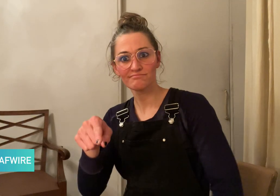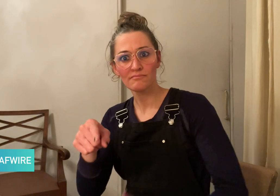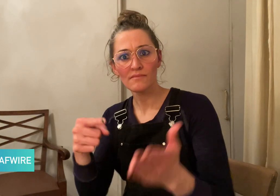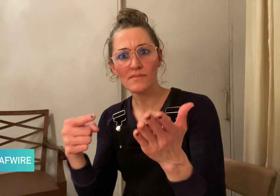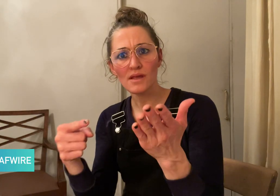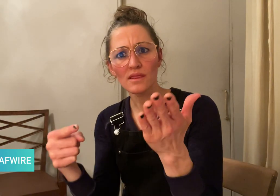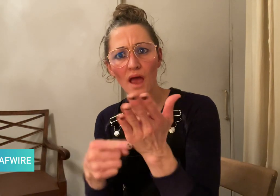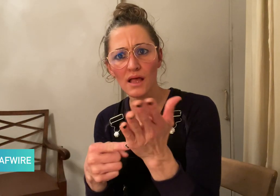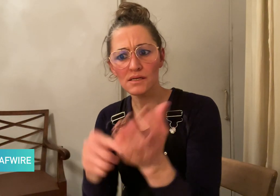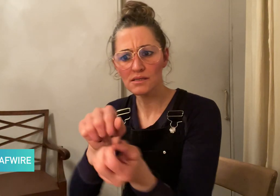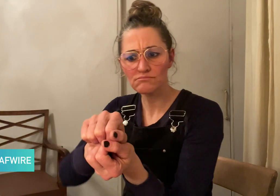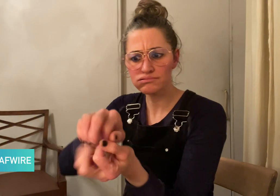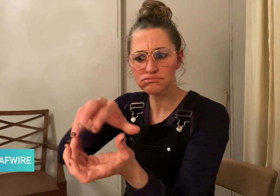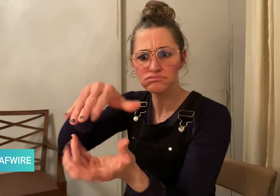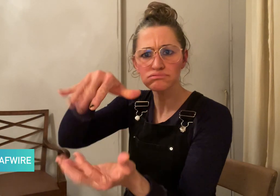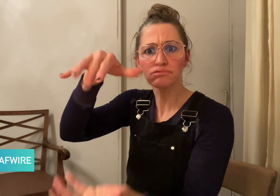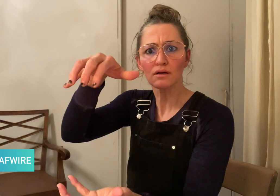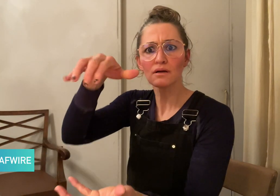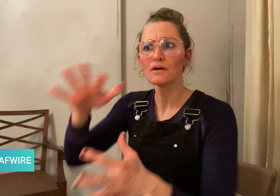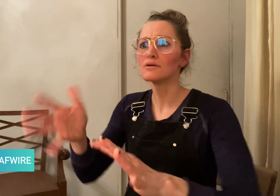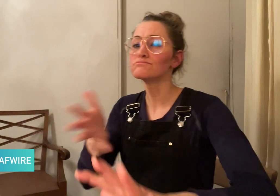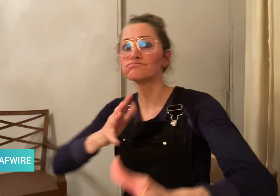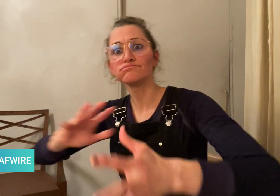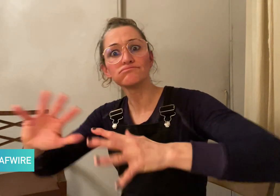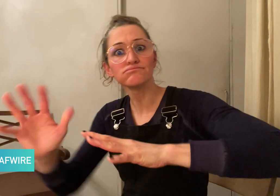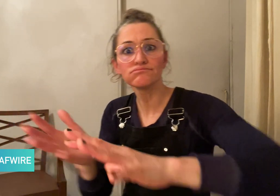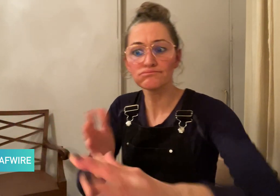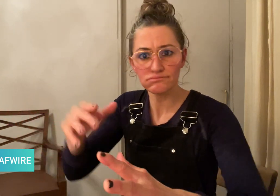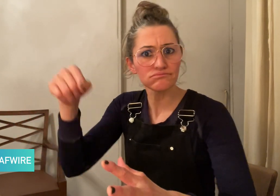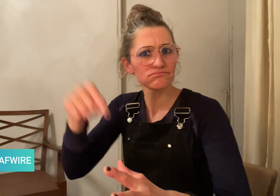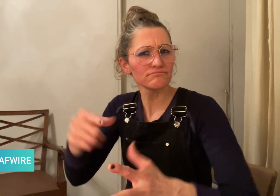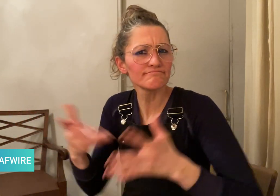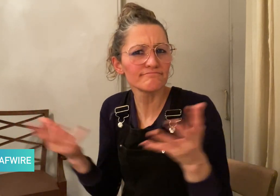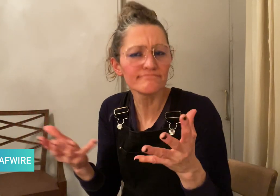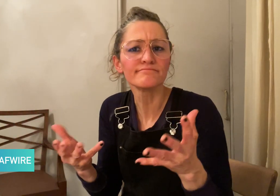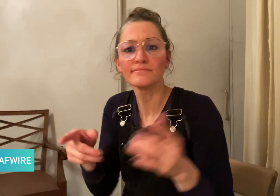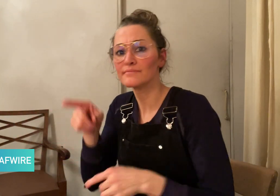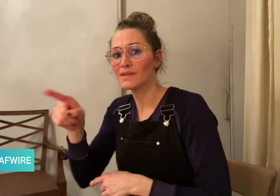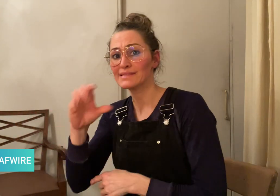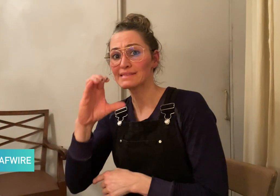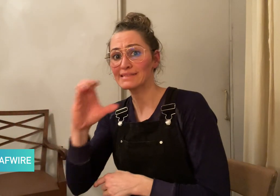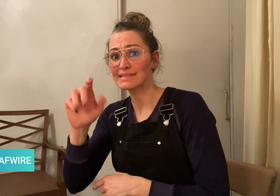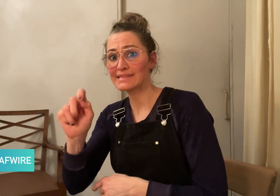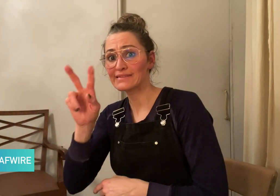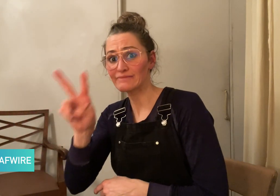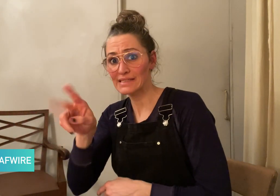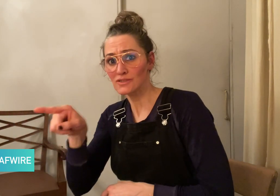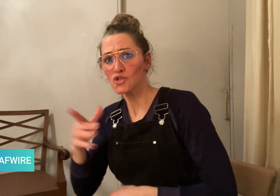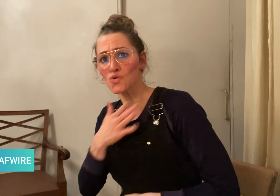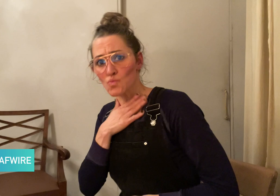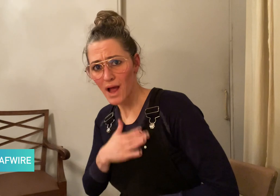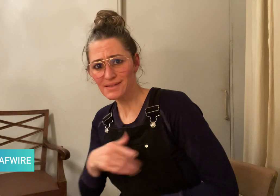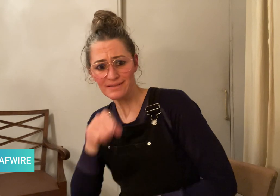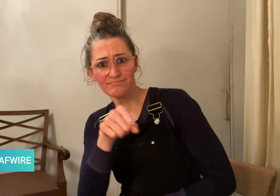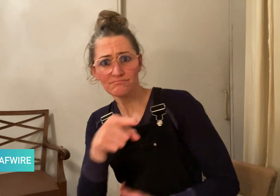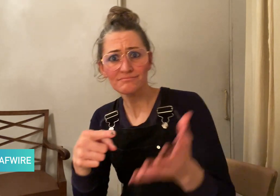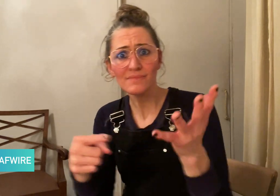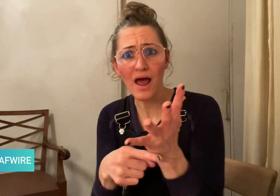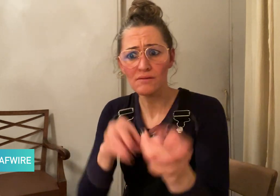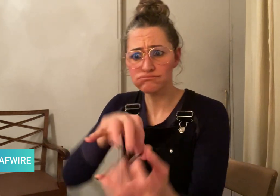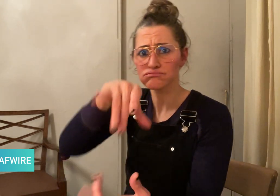Using an AI anchor allows CCTV to provide sign language interpretation